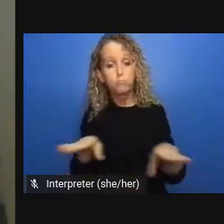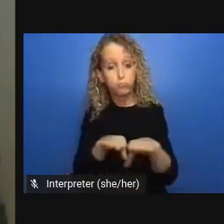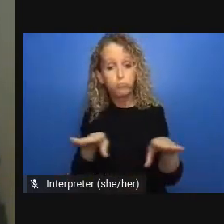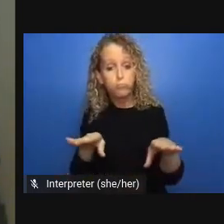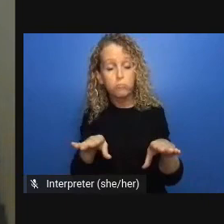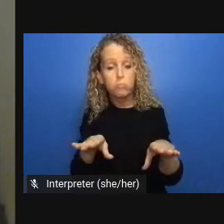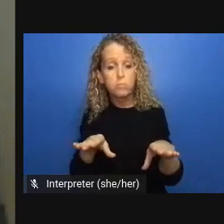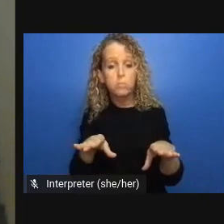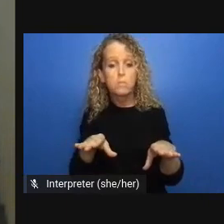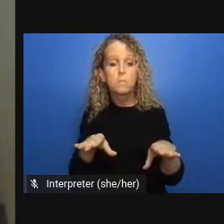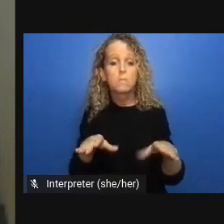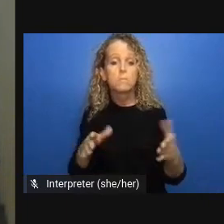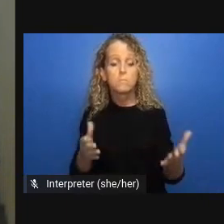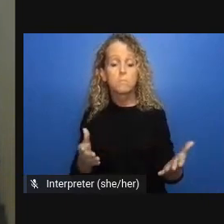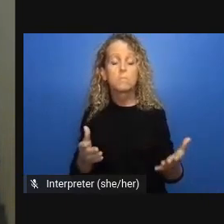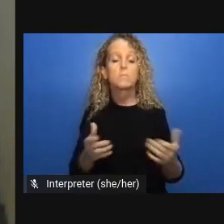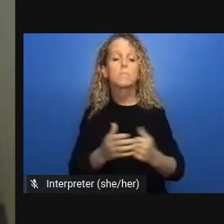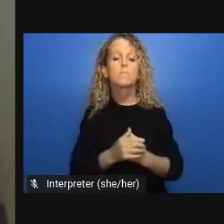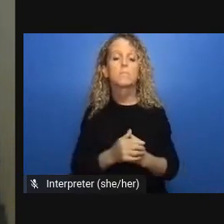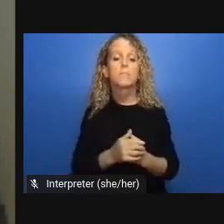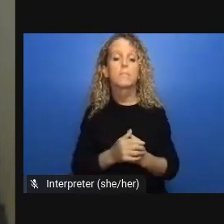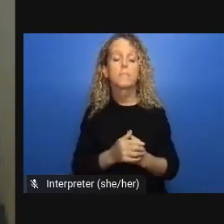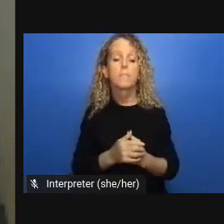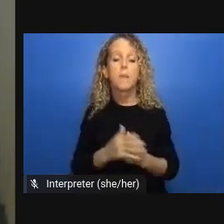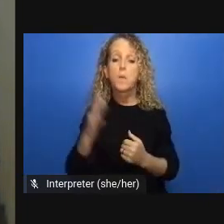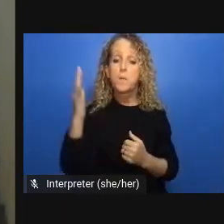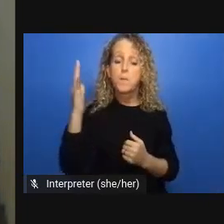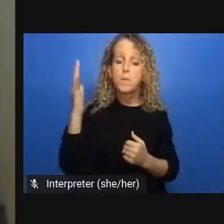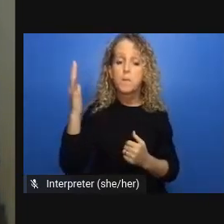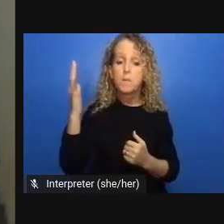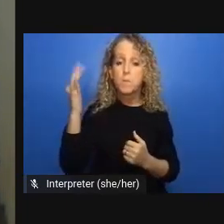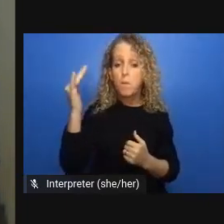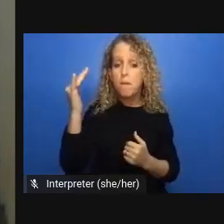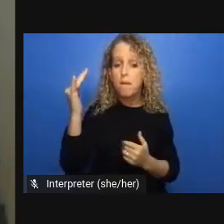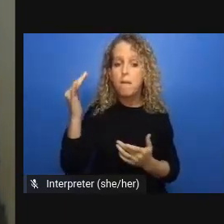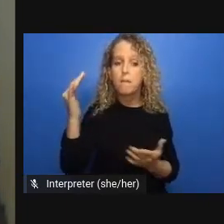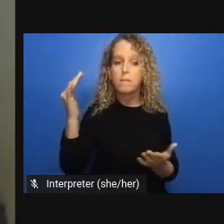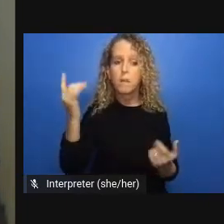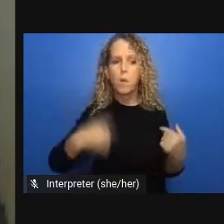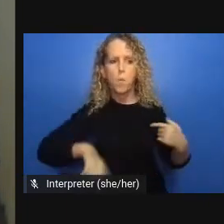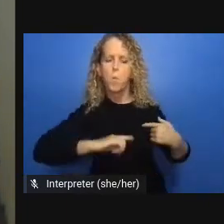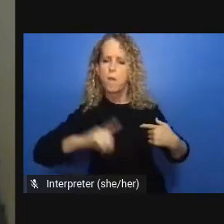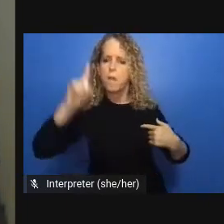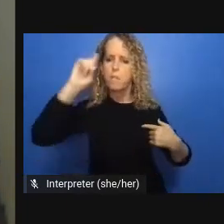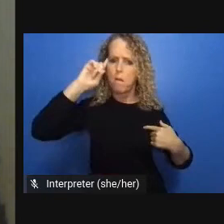so there are lots of concrete recommendations that we made on the side of resources and the unequal